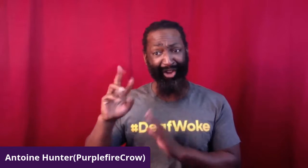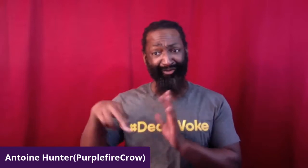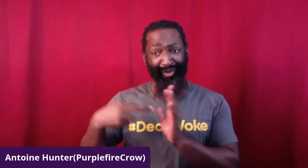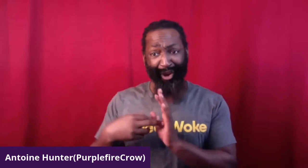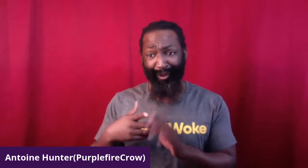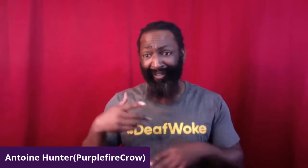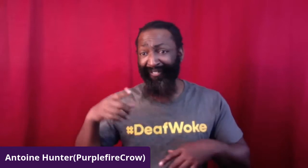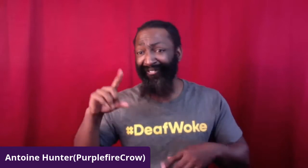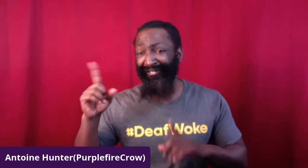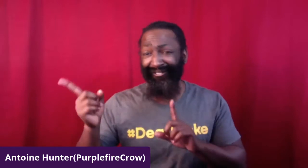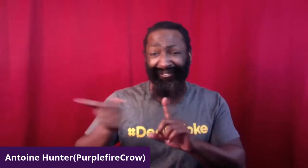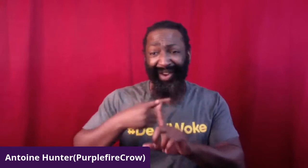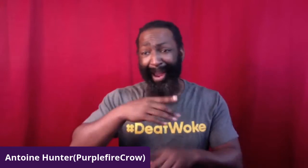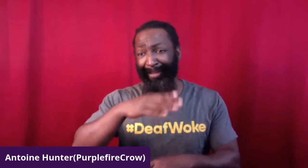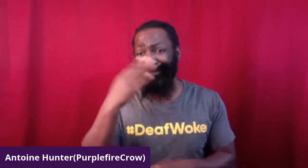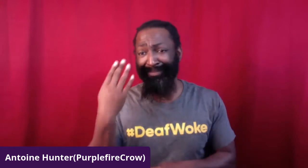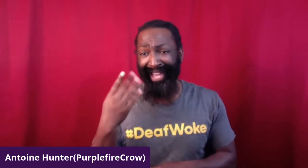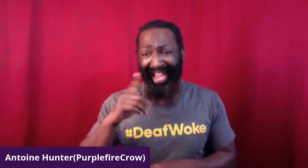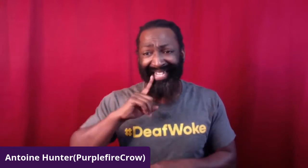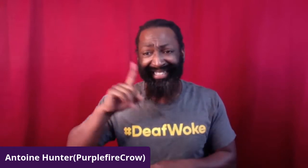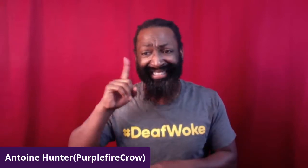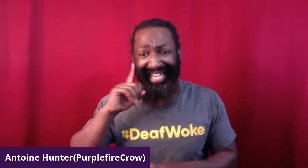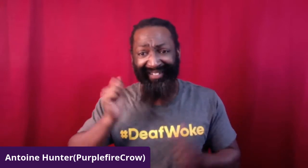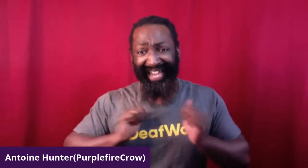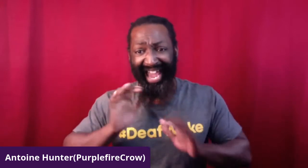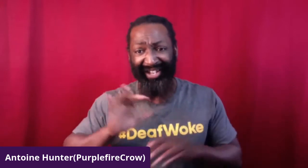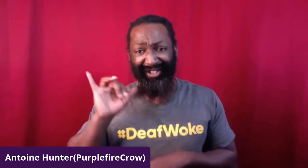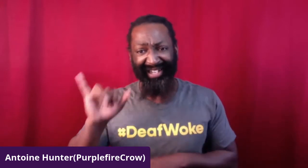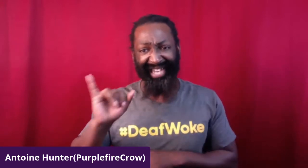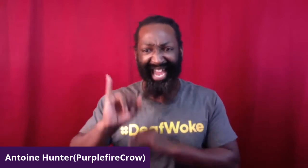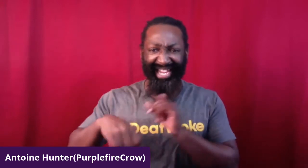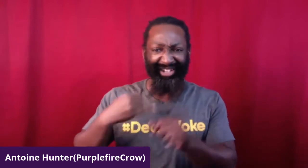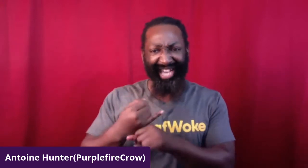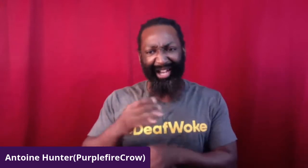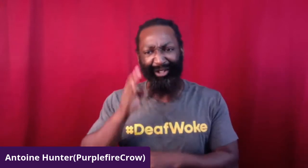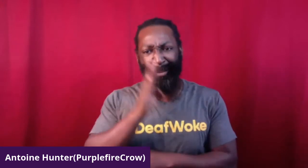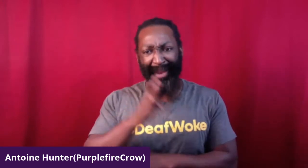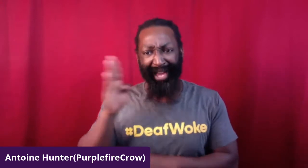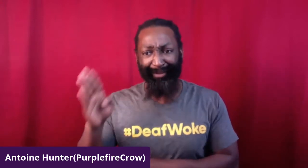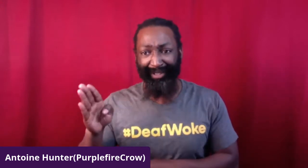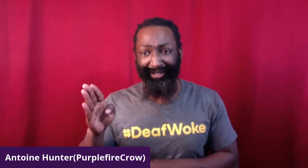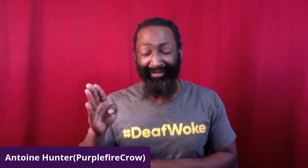back in 2017. CJ's role was the first Black deaf actor